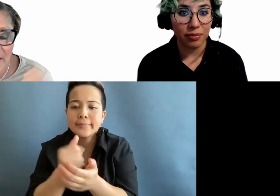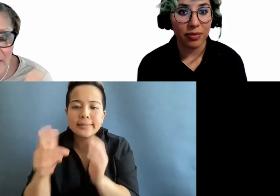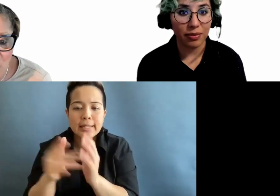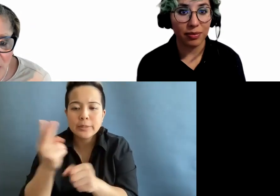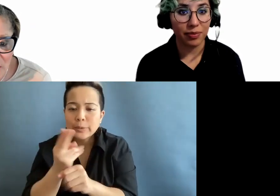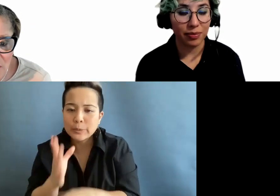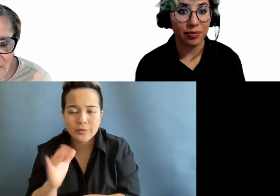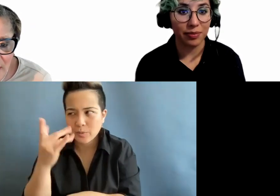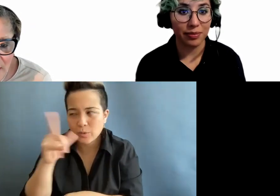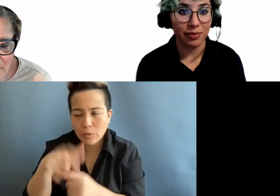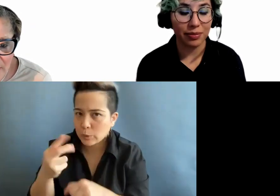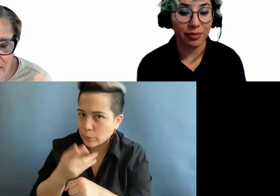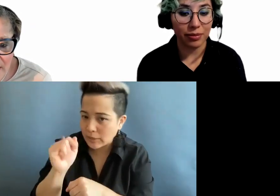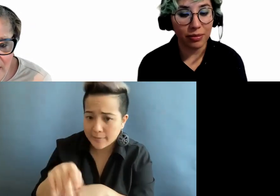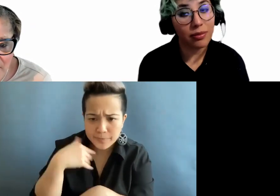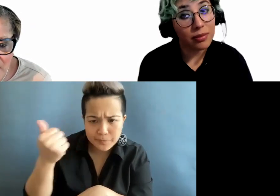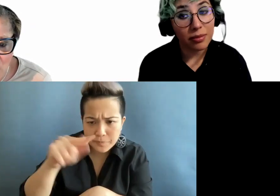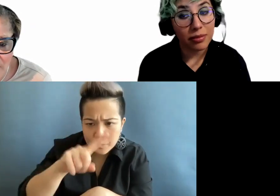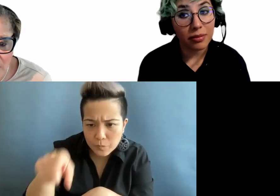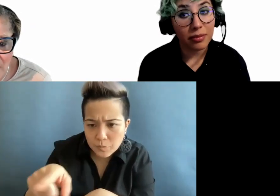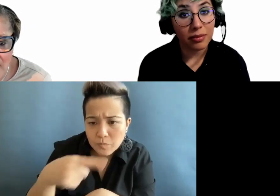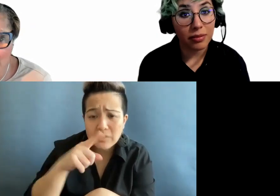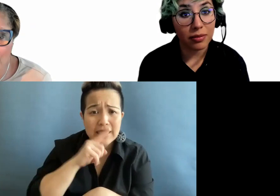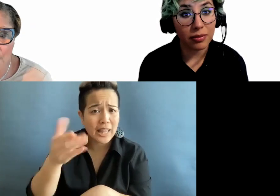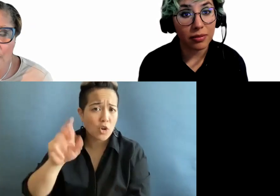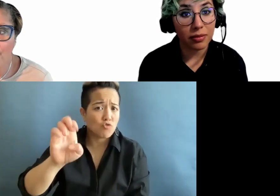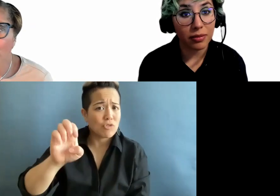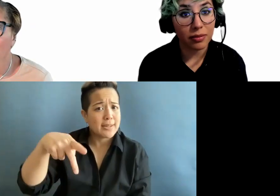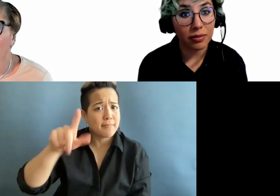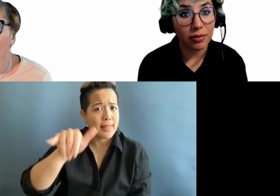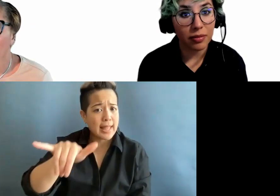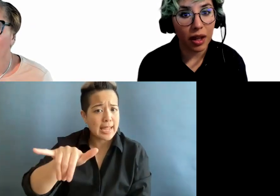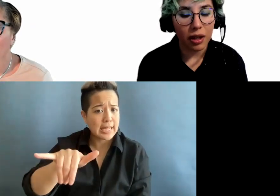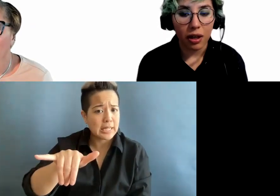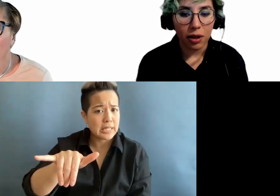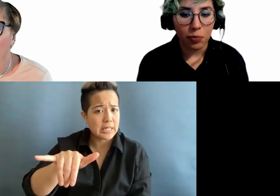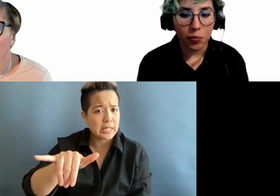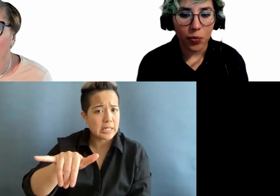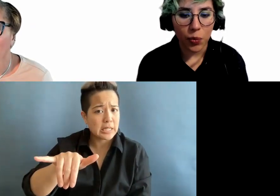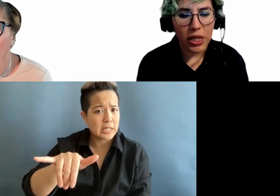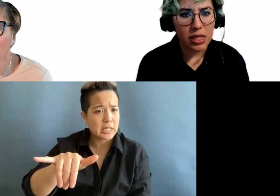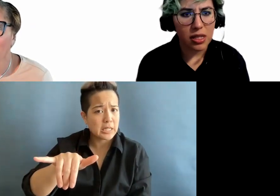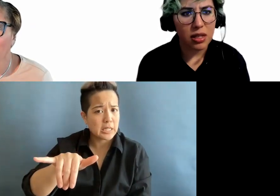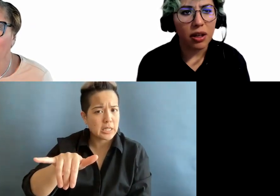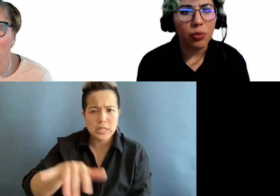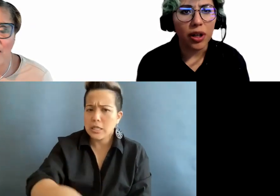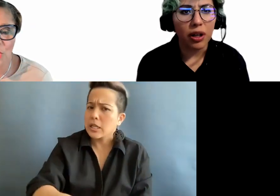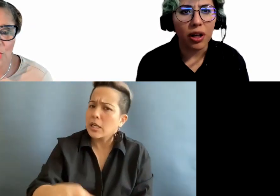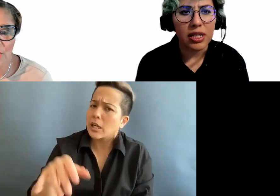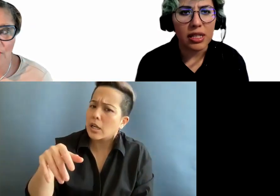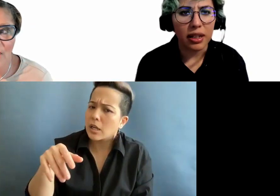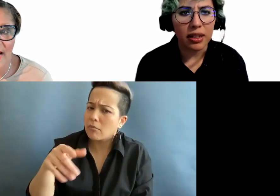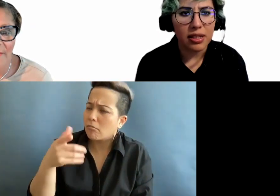There is a question: Is there a replay? >> CITLALI RIOJA: In what context?